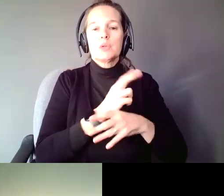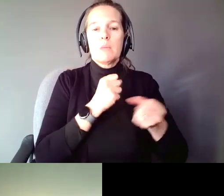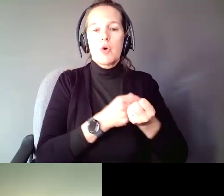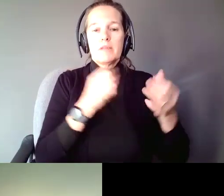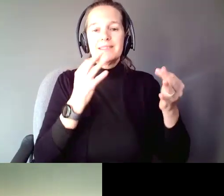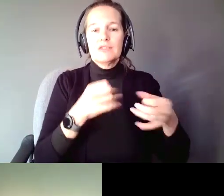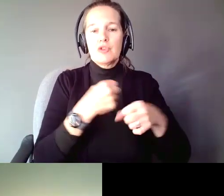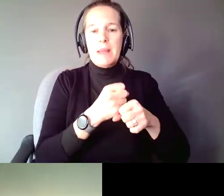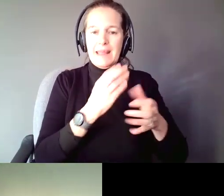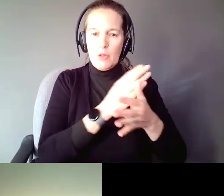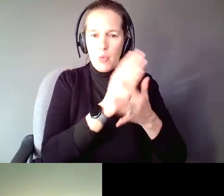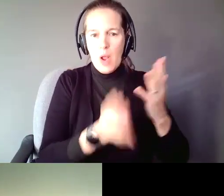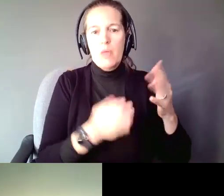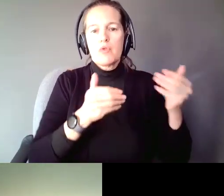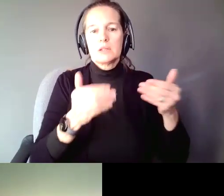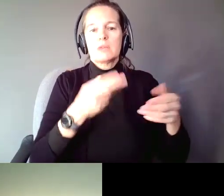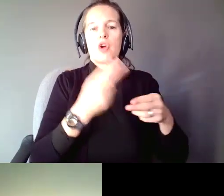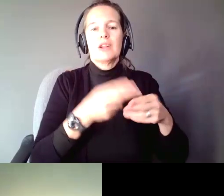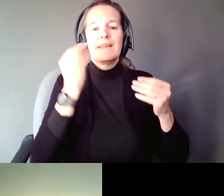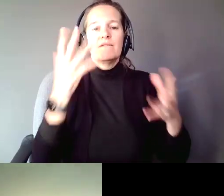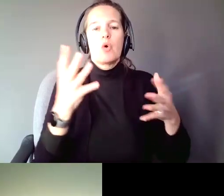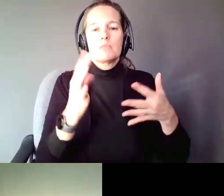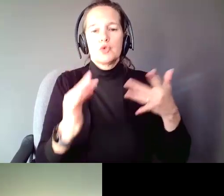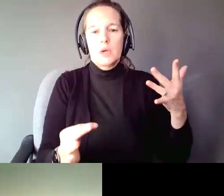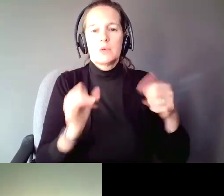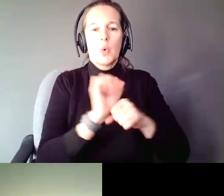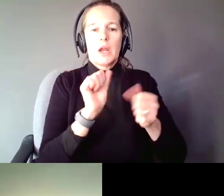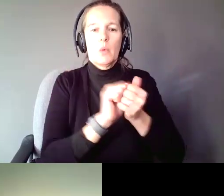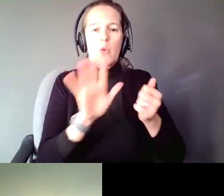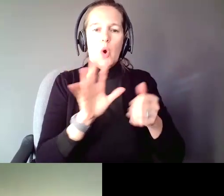process. They call it informed choice, working with your counselor to understand things.